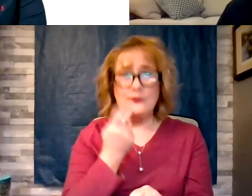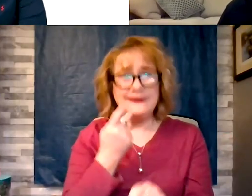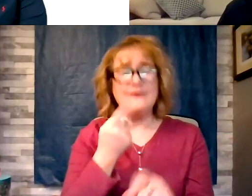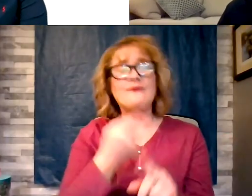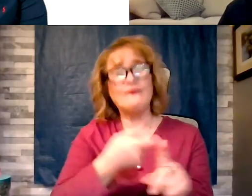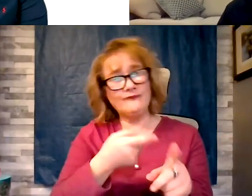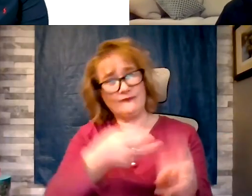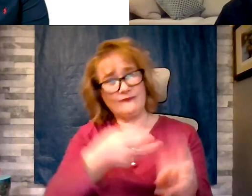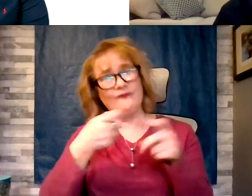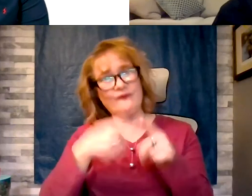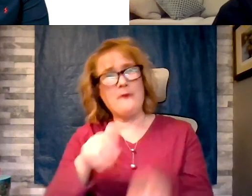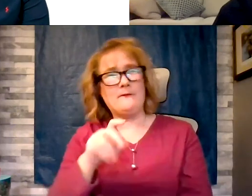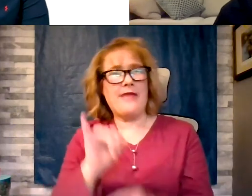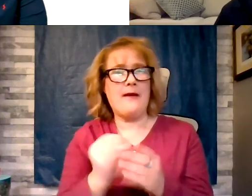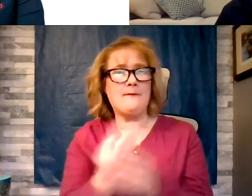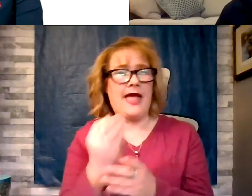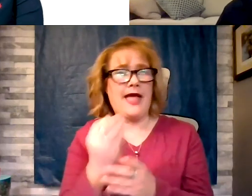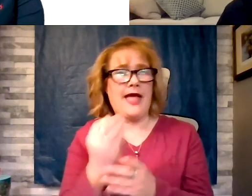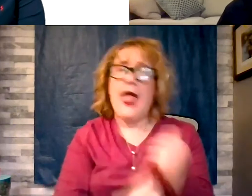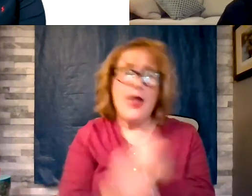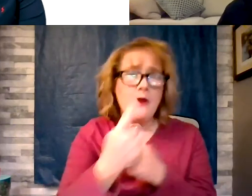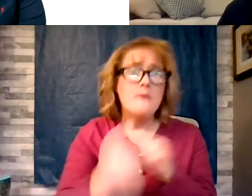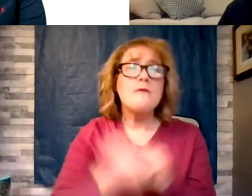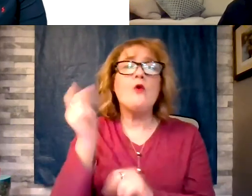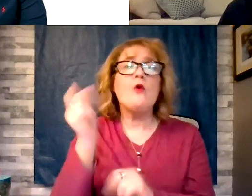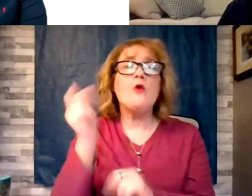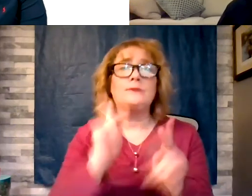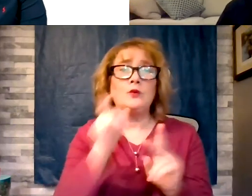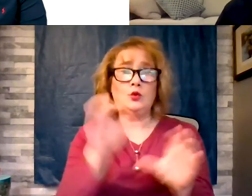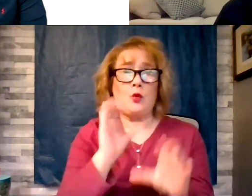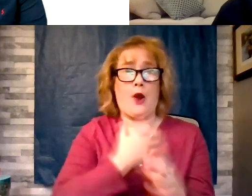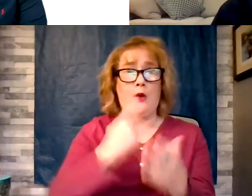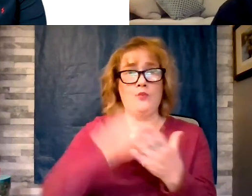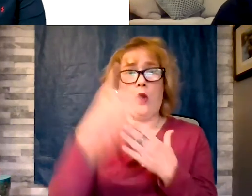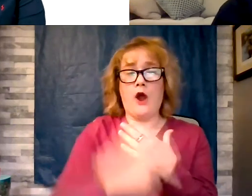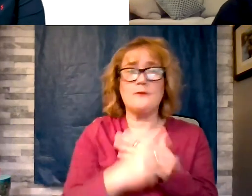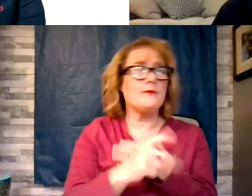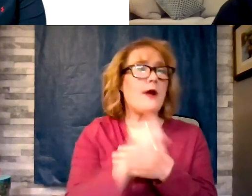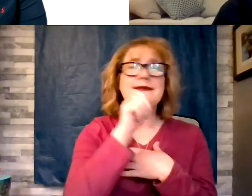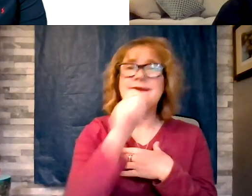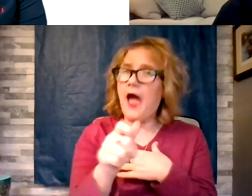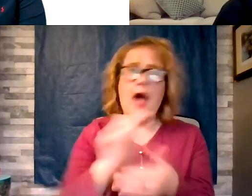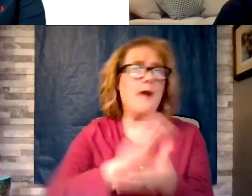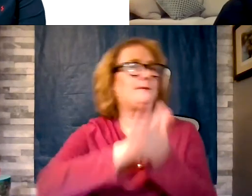most of the people who do our program are not going to become vegan. In fact on most won't